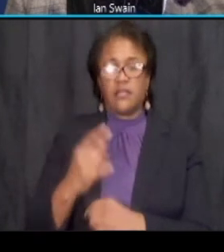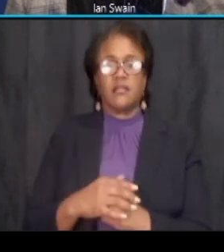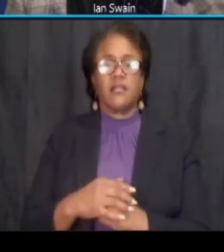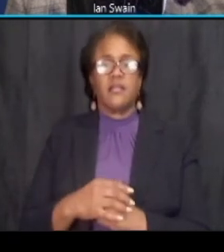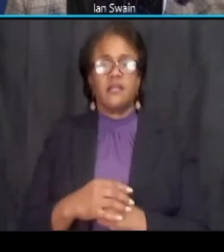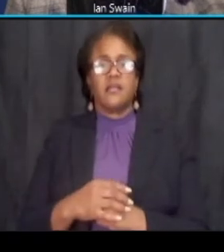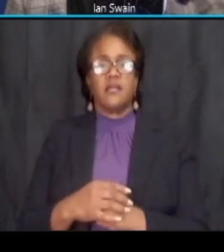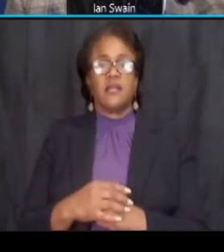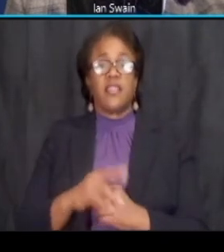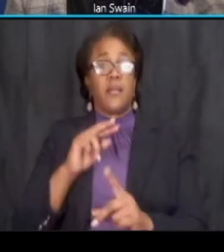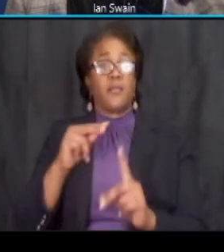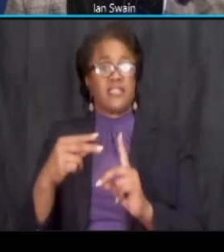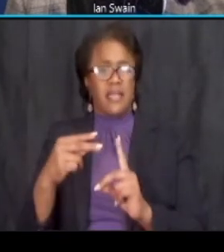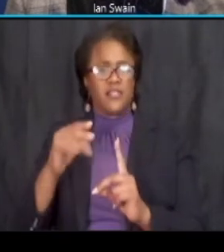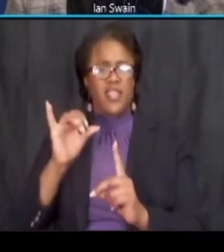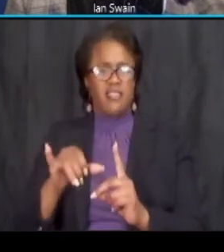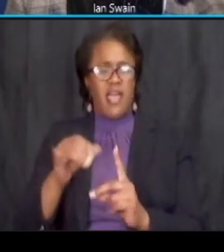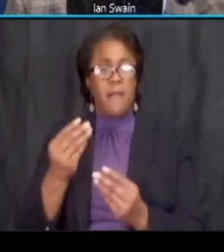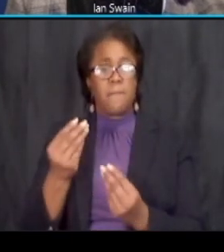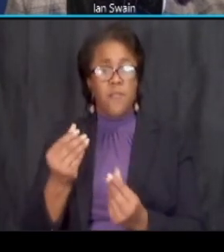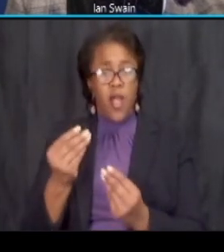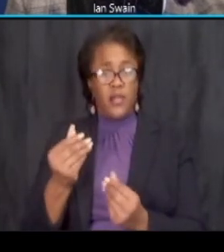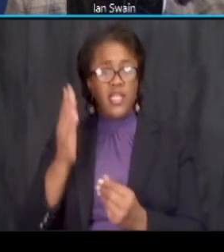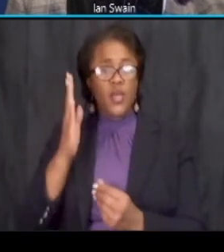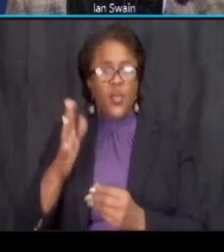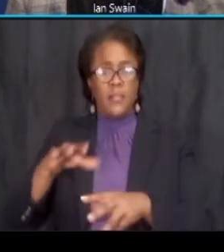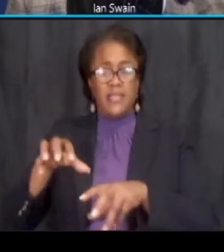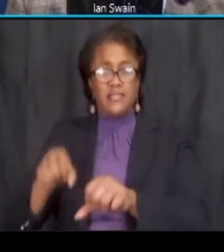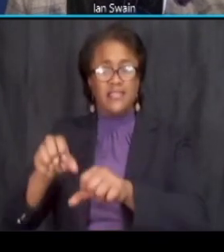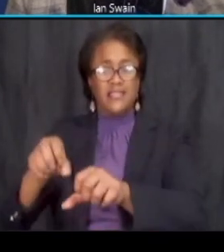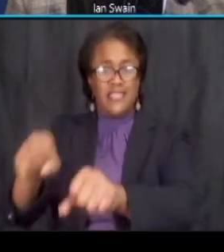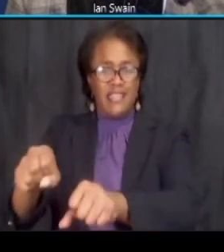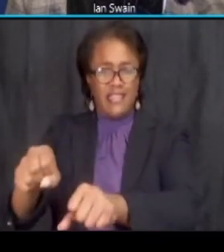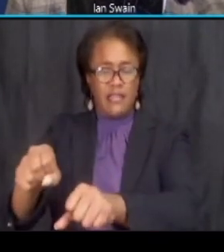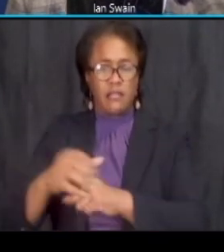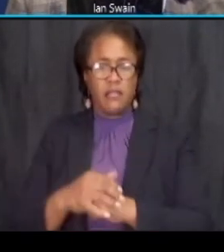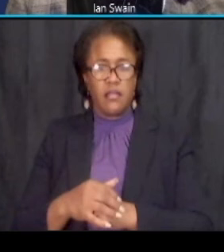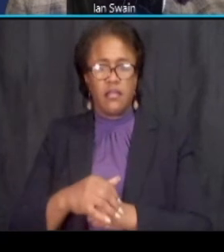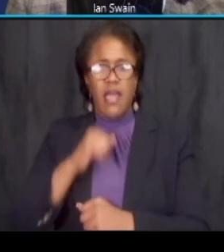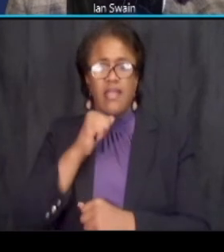perception that properties are being taken and not public spaces being used public parking